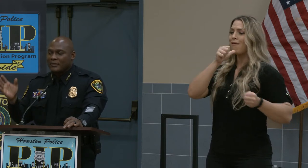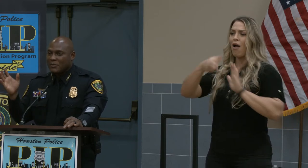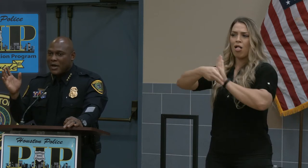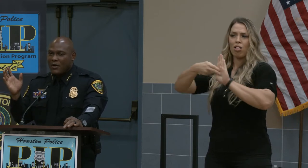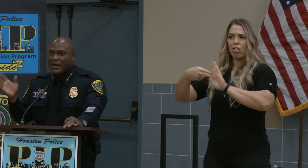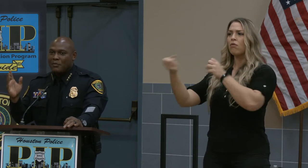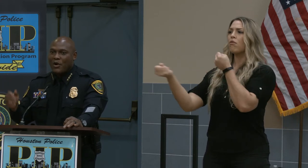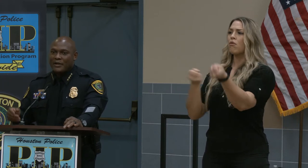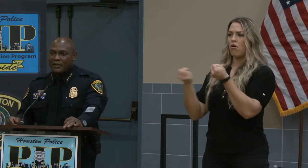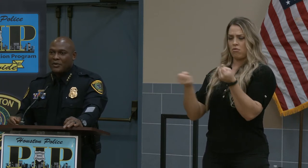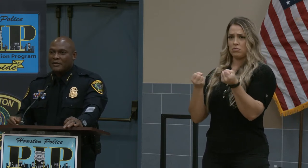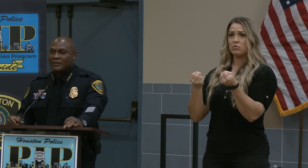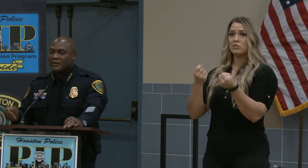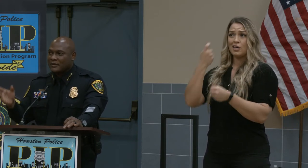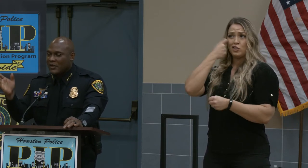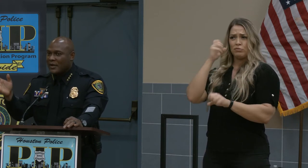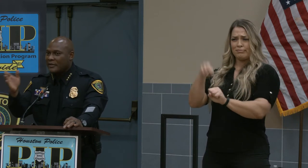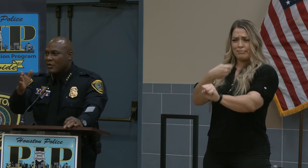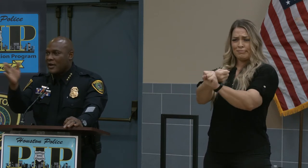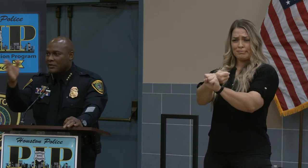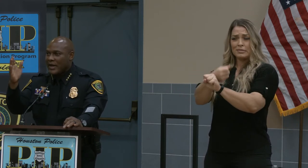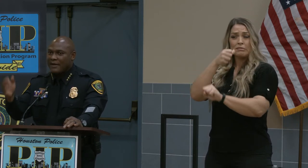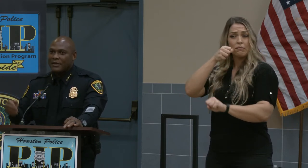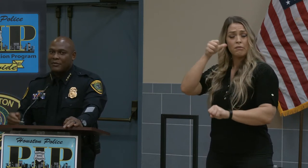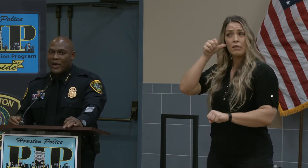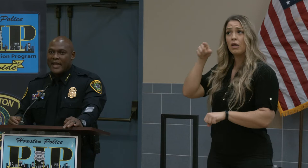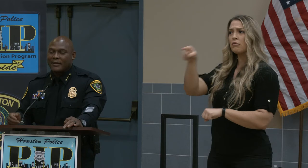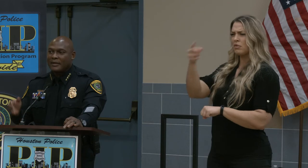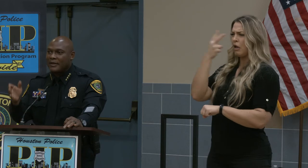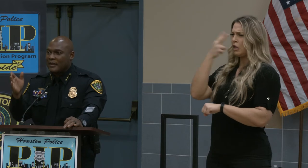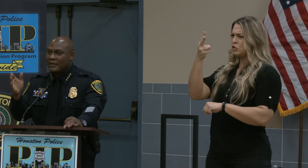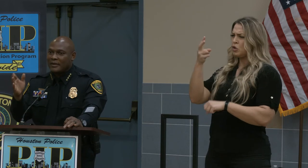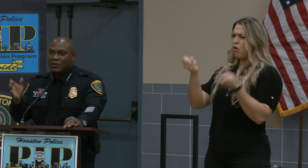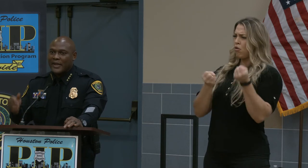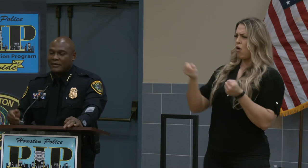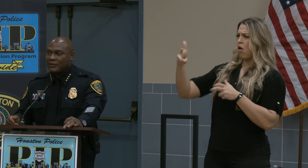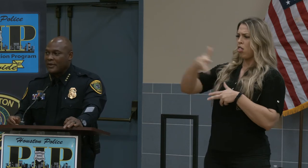some of our unmarked units saw this car driving erratically and aggressively.